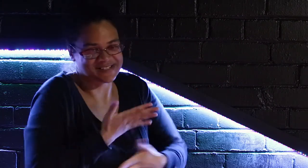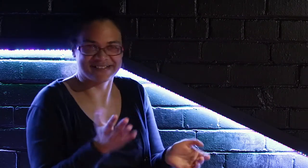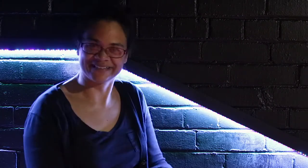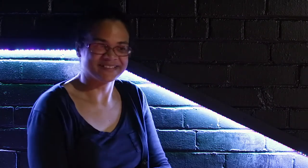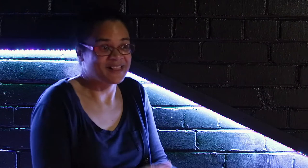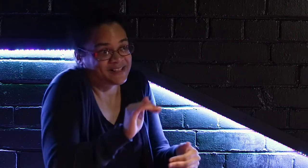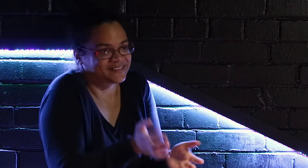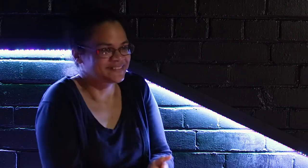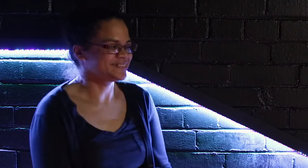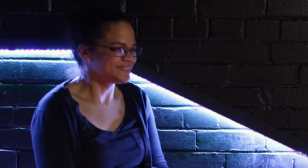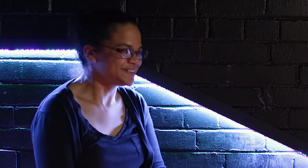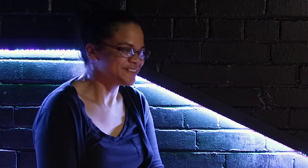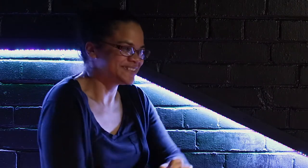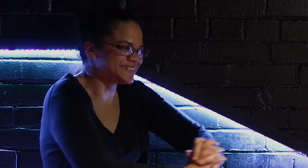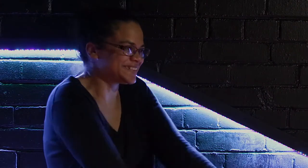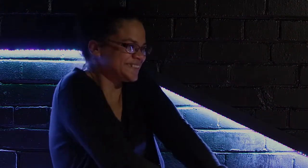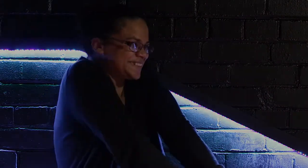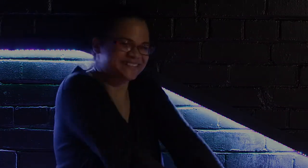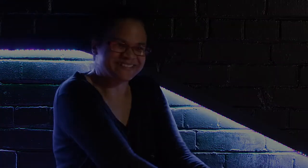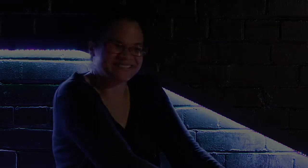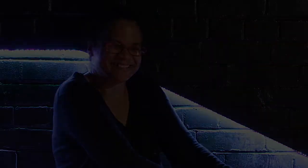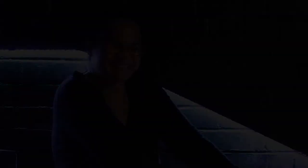and it's been fun I'm really enjoying it. I really am.